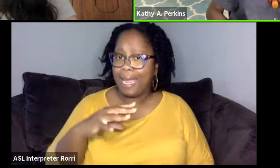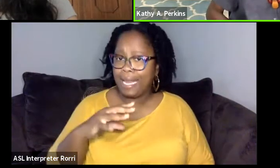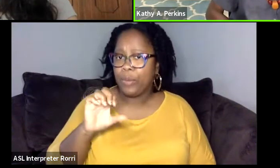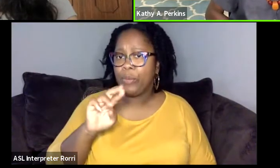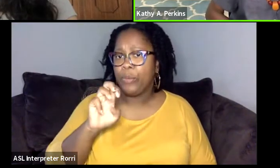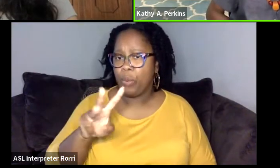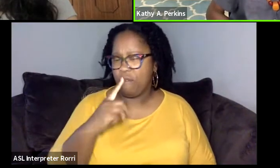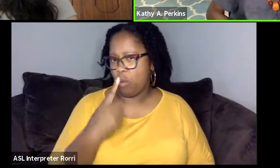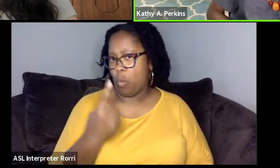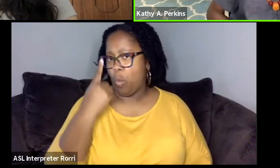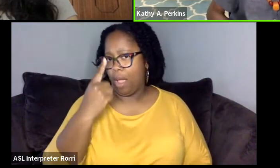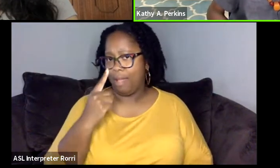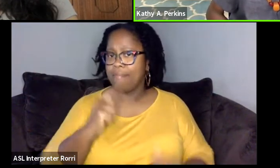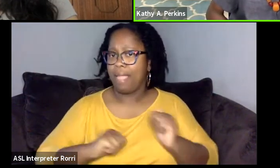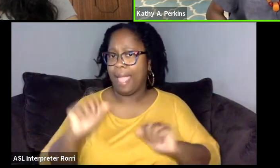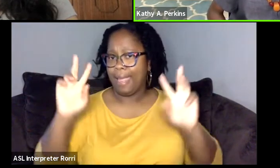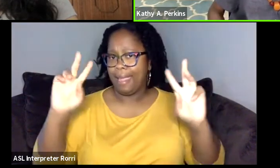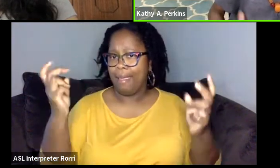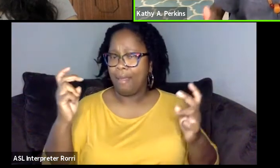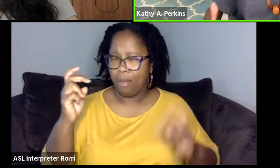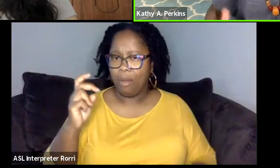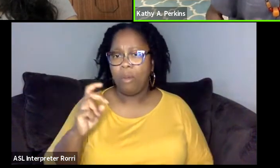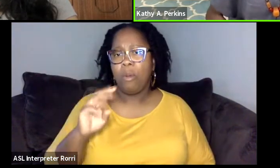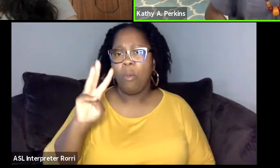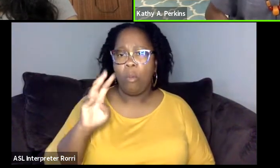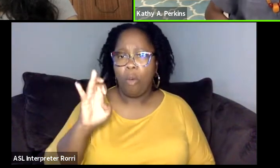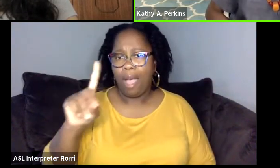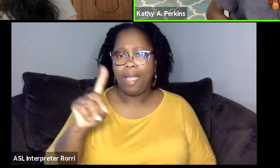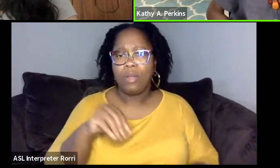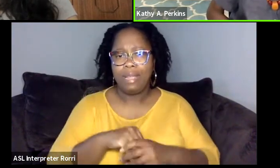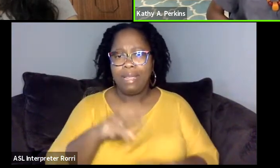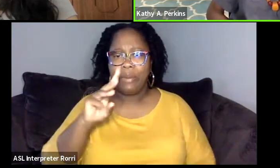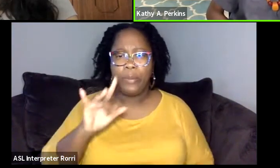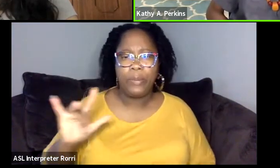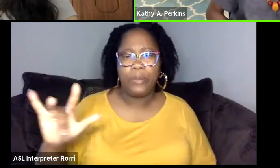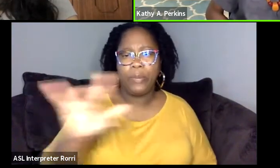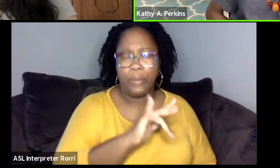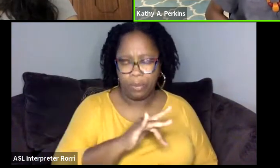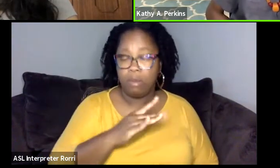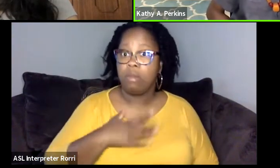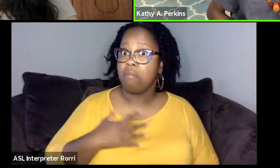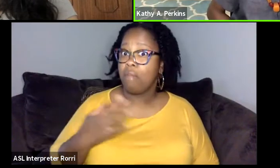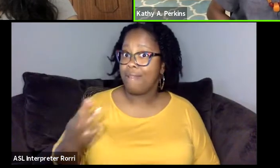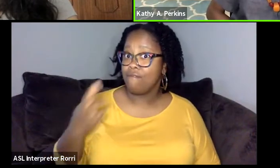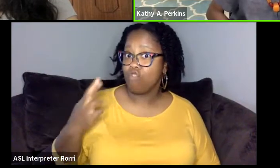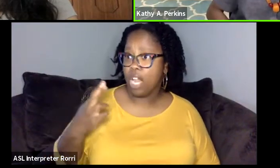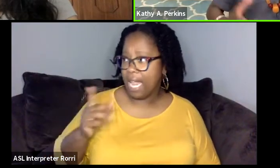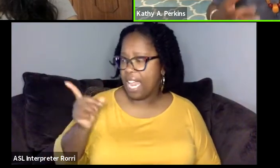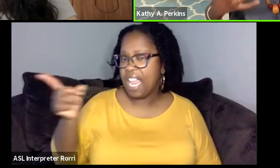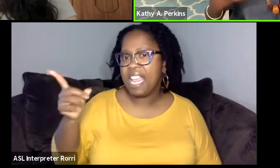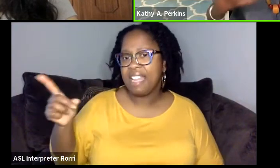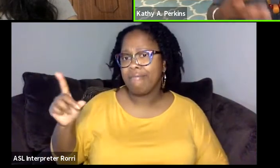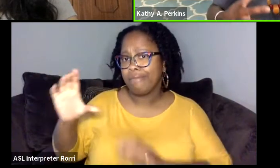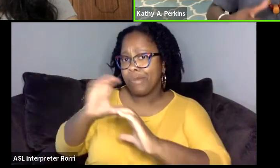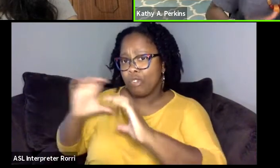and a friend of mine who was a sophomore, we're still good friends, he was in communications lighting and we're just sitting backstage